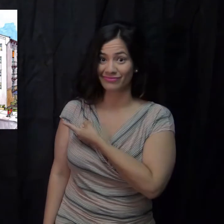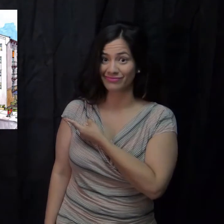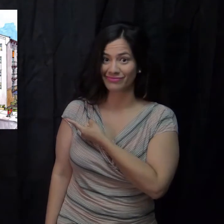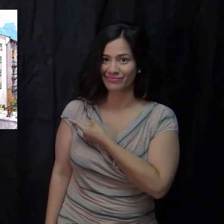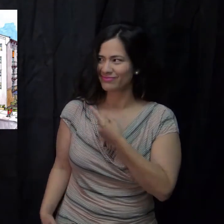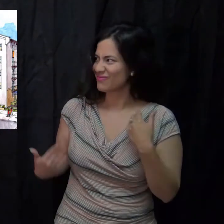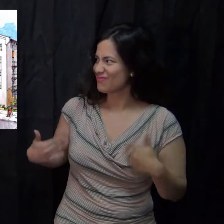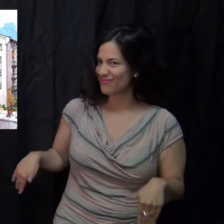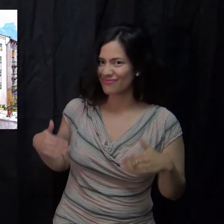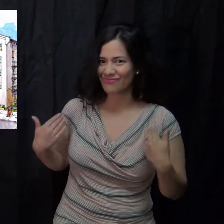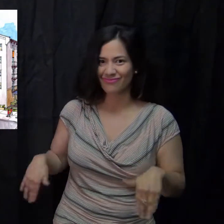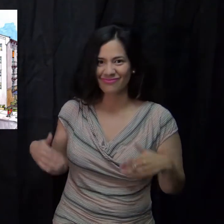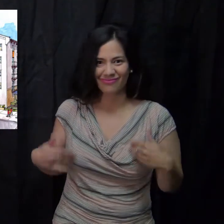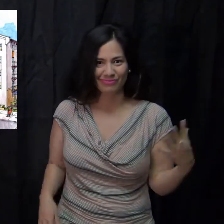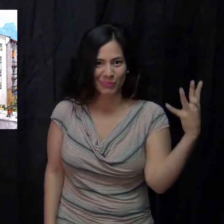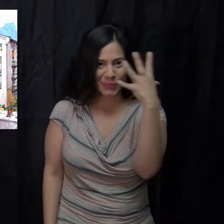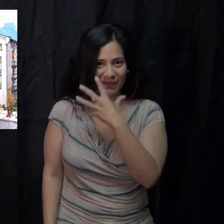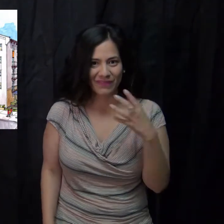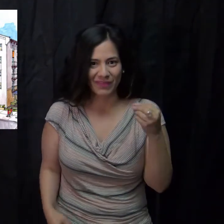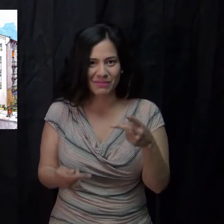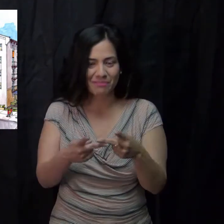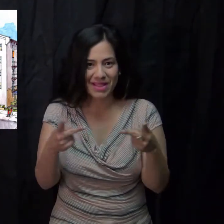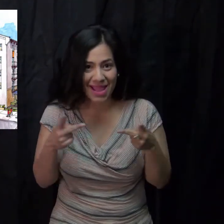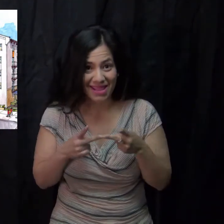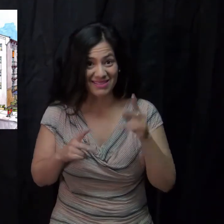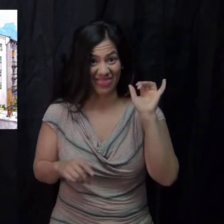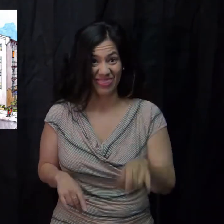Wow, what a beautiful place!